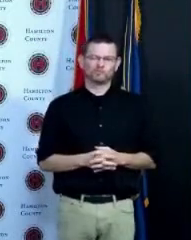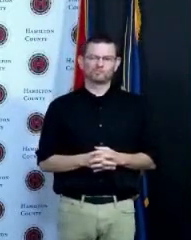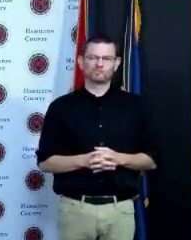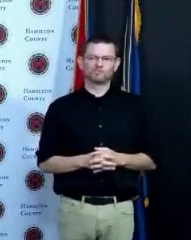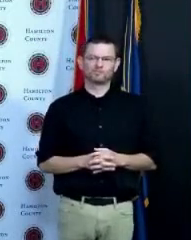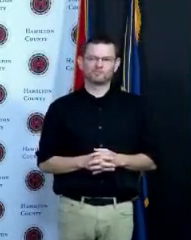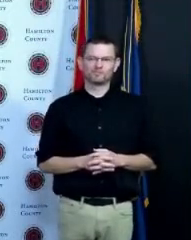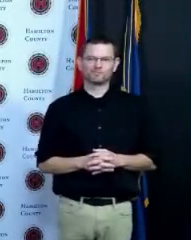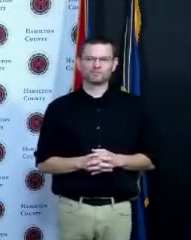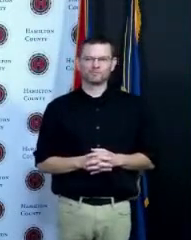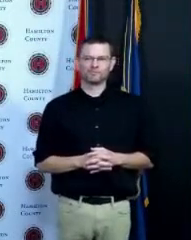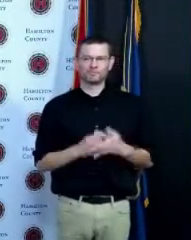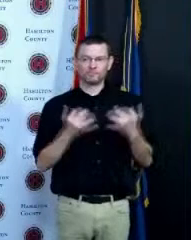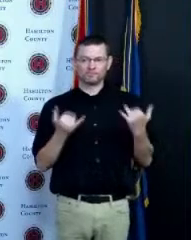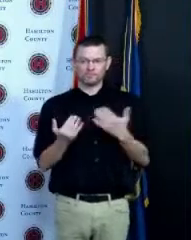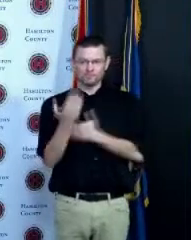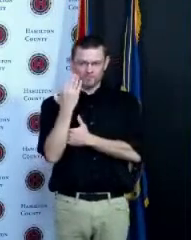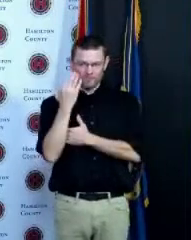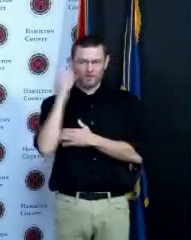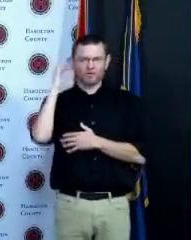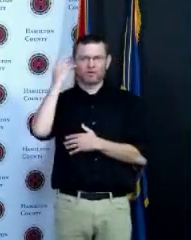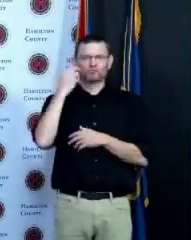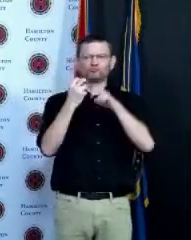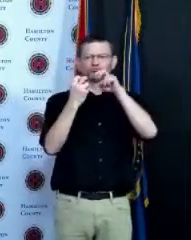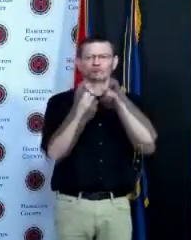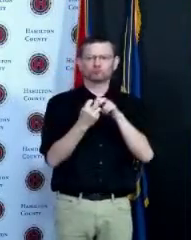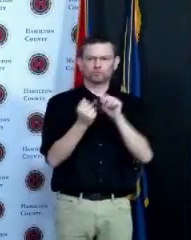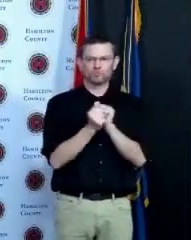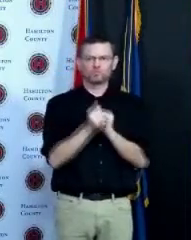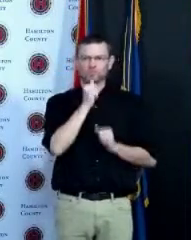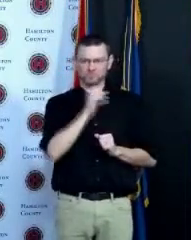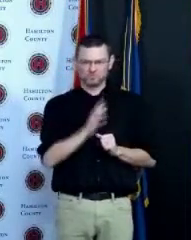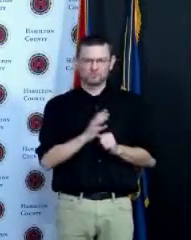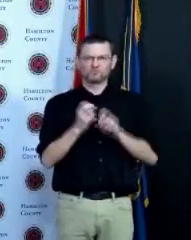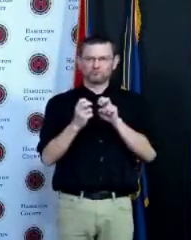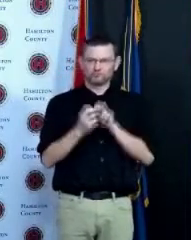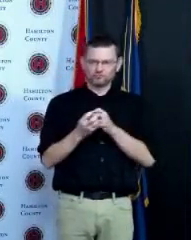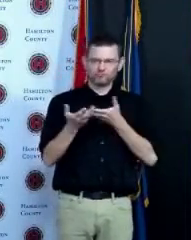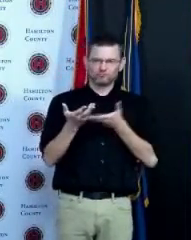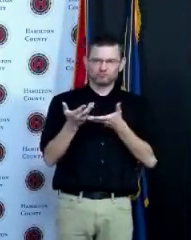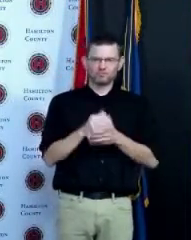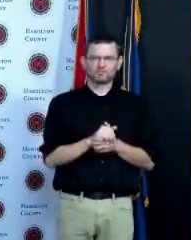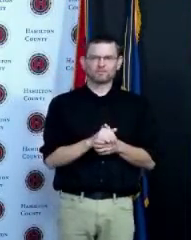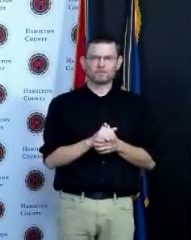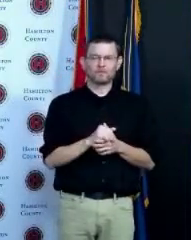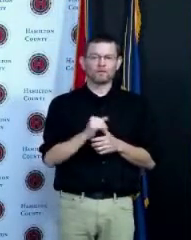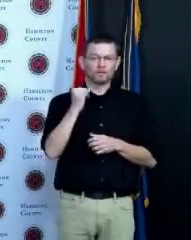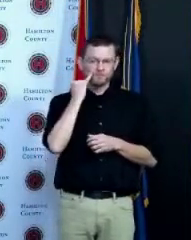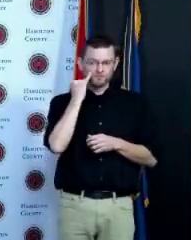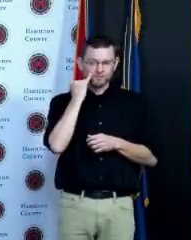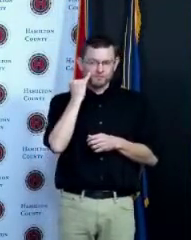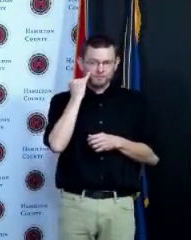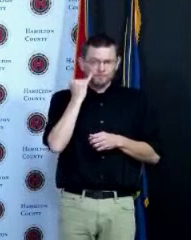playing soccer now it might be 80 degrees in Texas or Florida and whether a child who has a